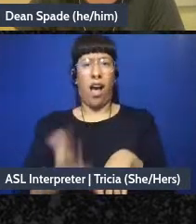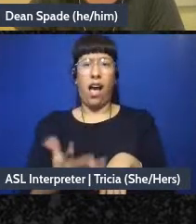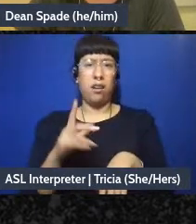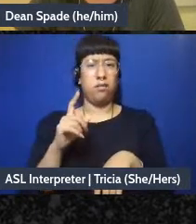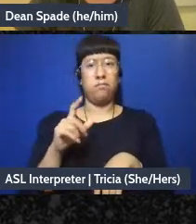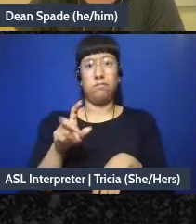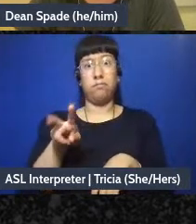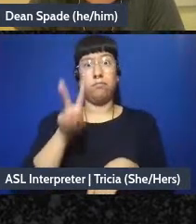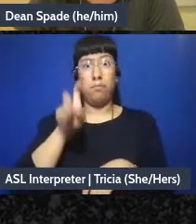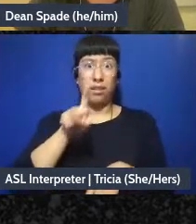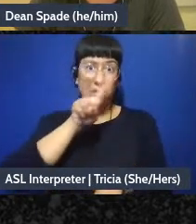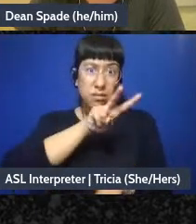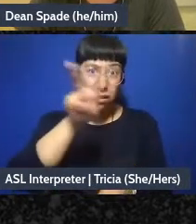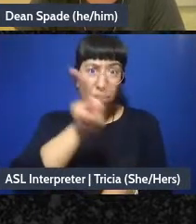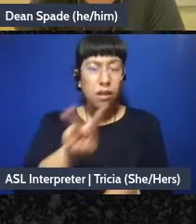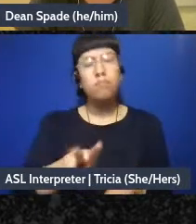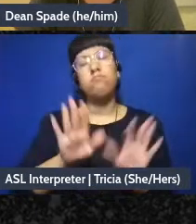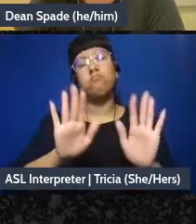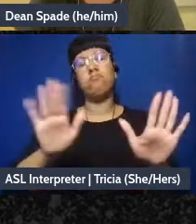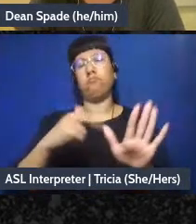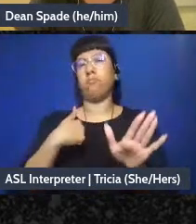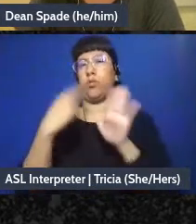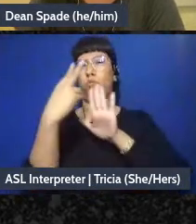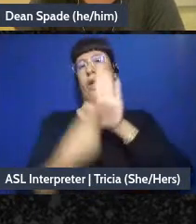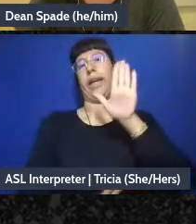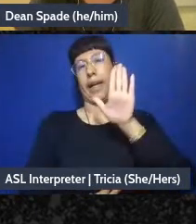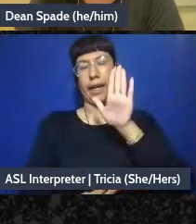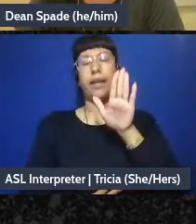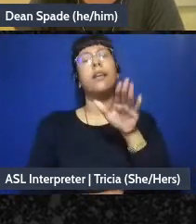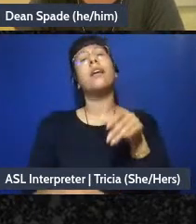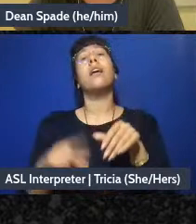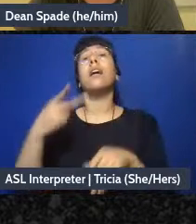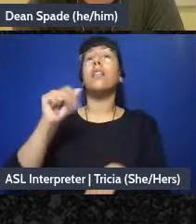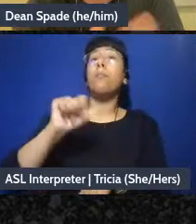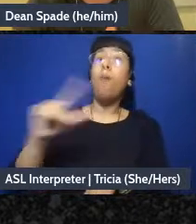and I'll read some of what is coming up in the polls and in the chat but there'll be a